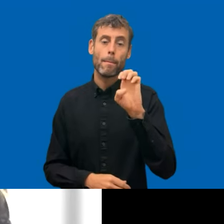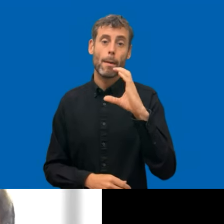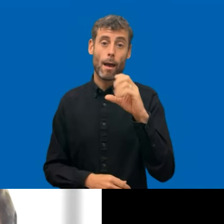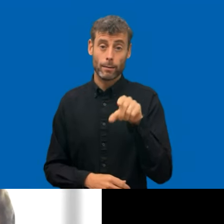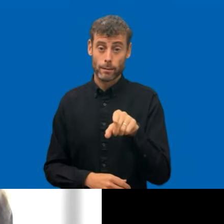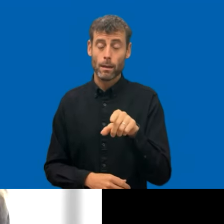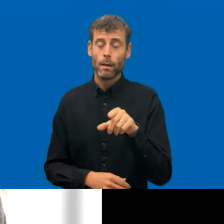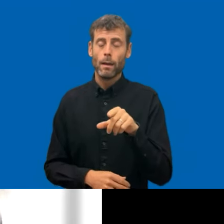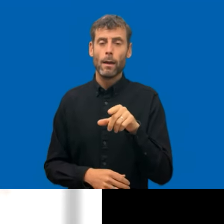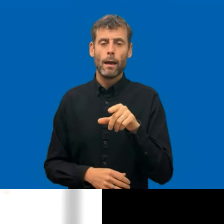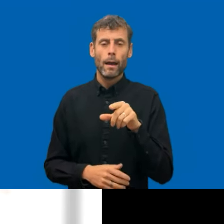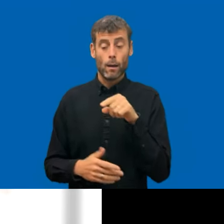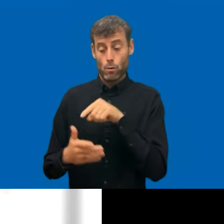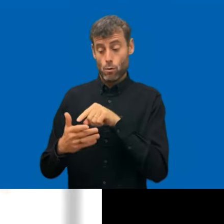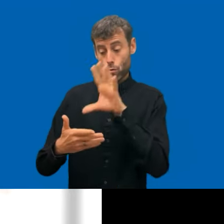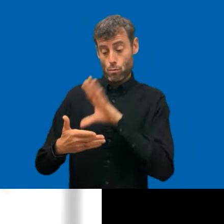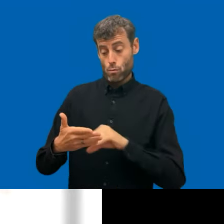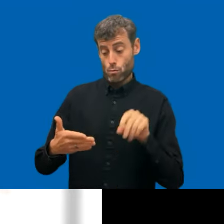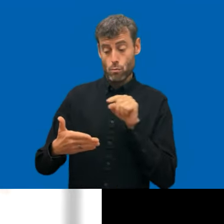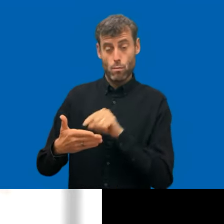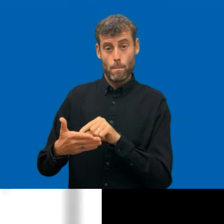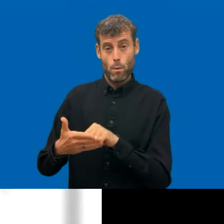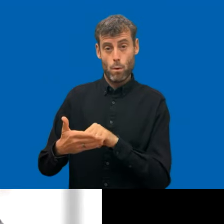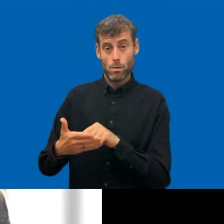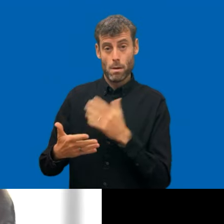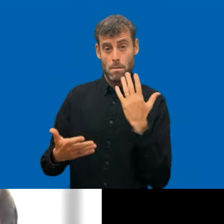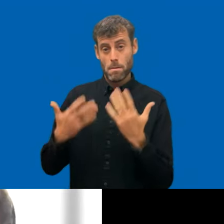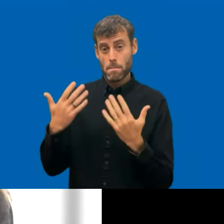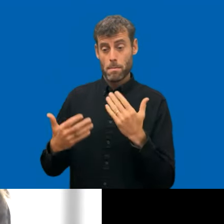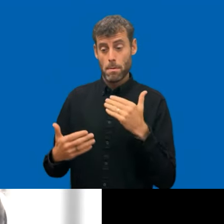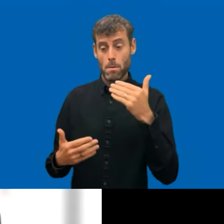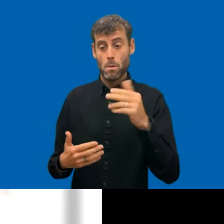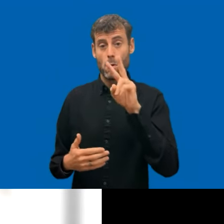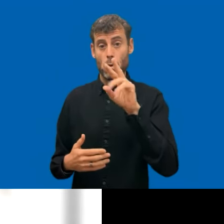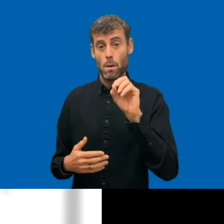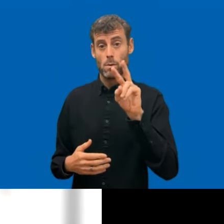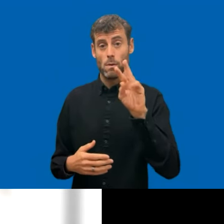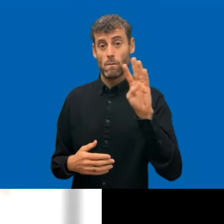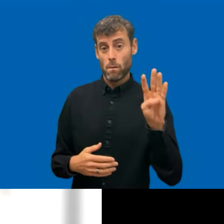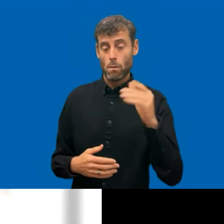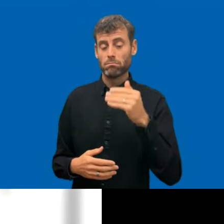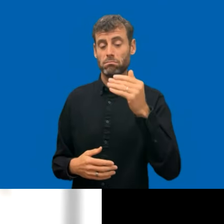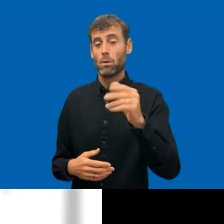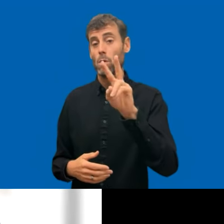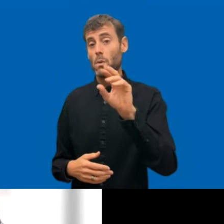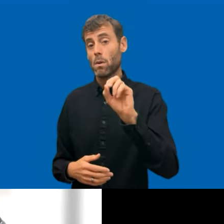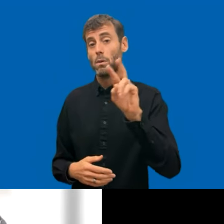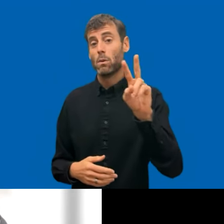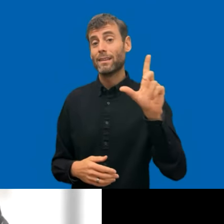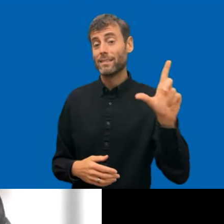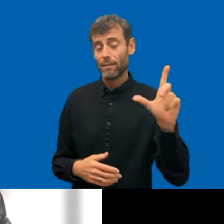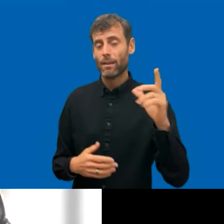great. Just to develop it, perhaps 2024, or 2027, because then it would be much easier